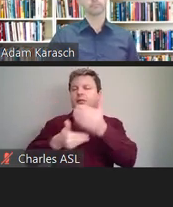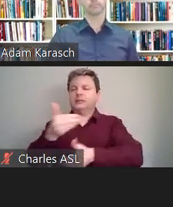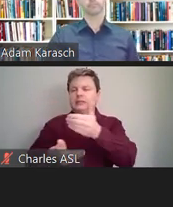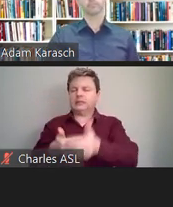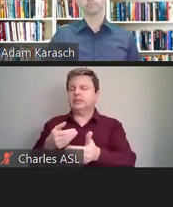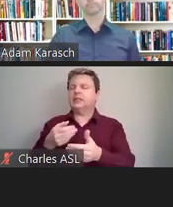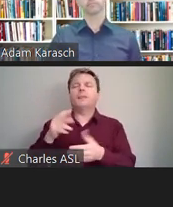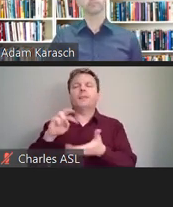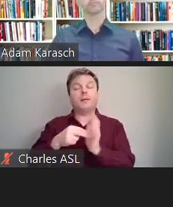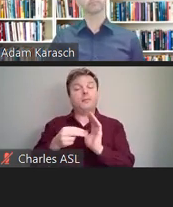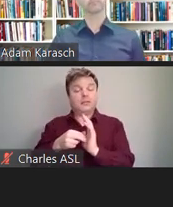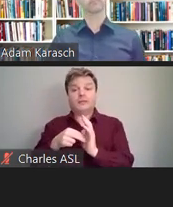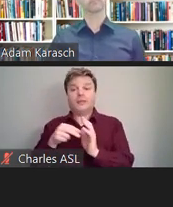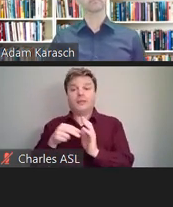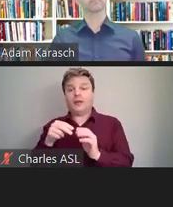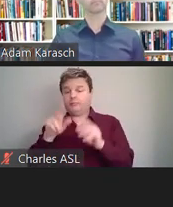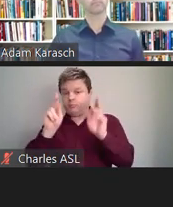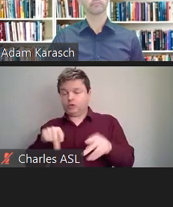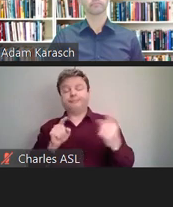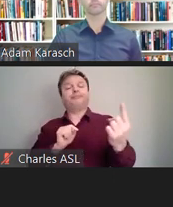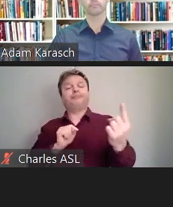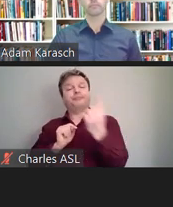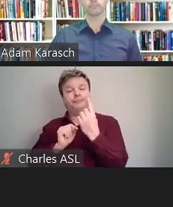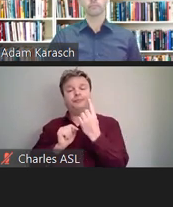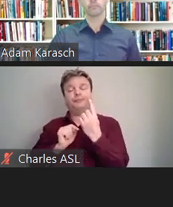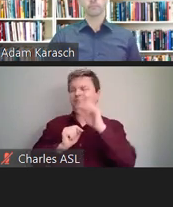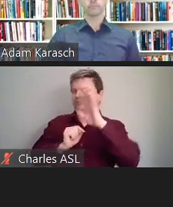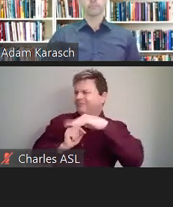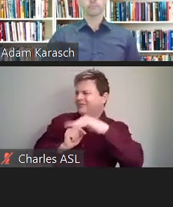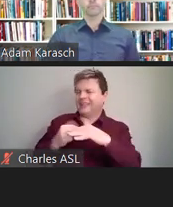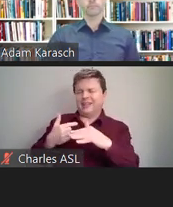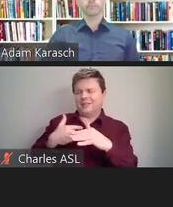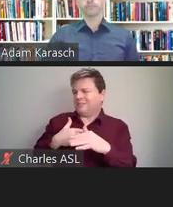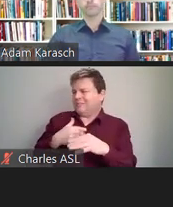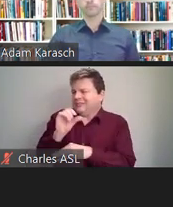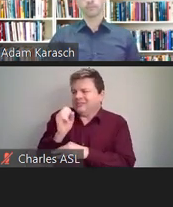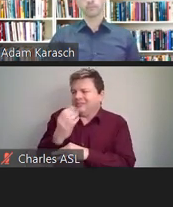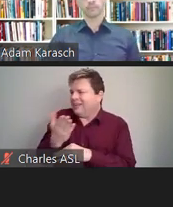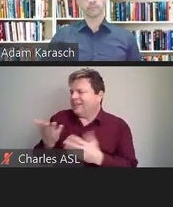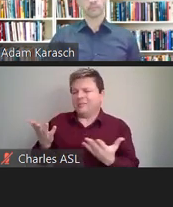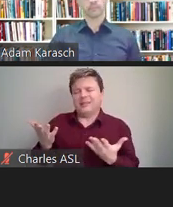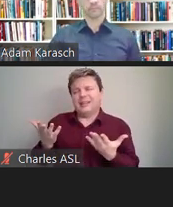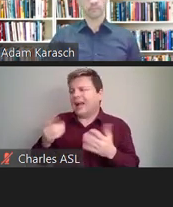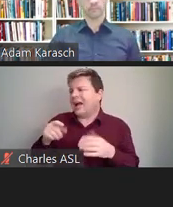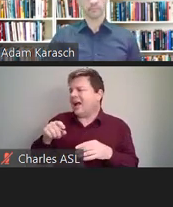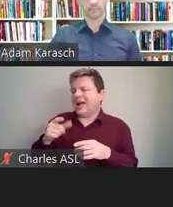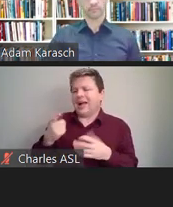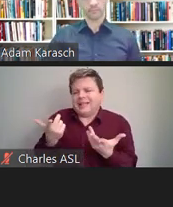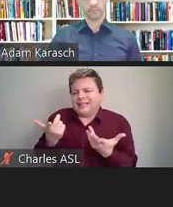and says, I can't do my job properly or efficiently